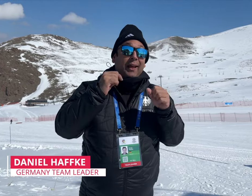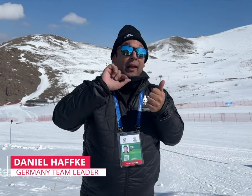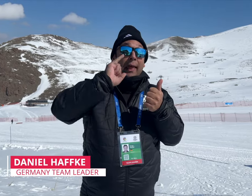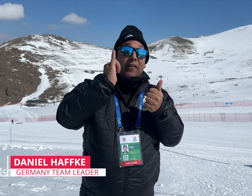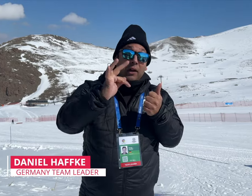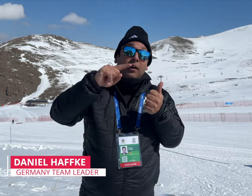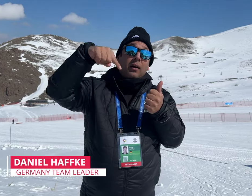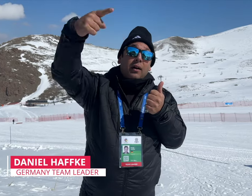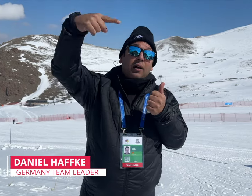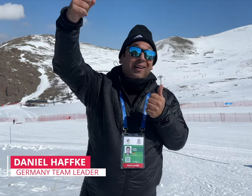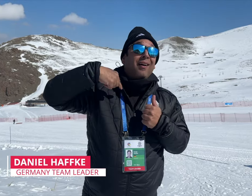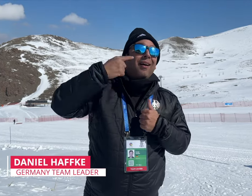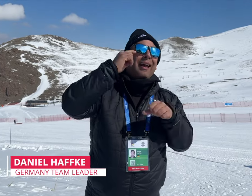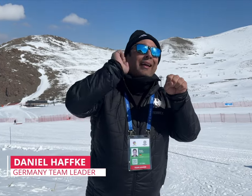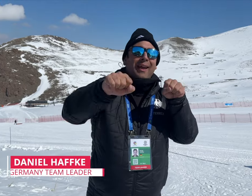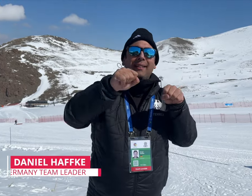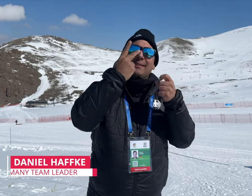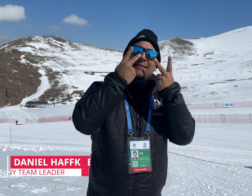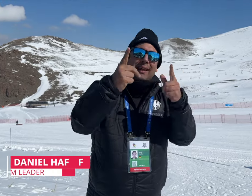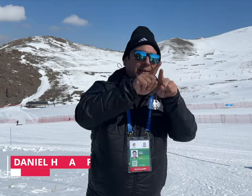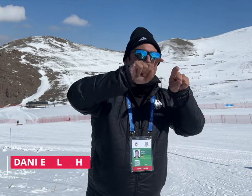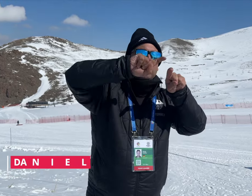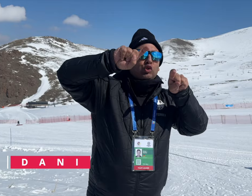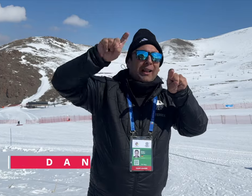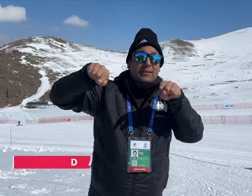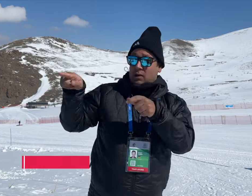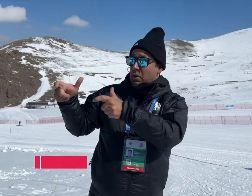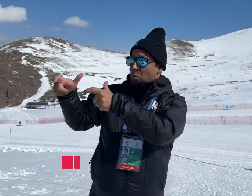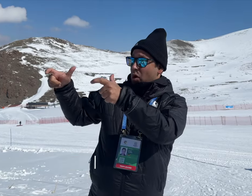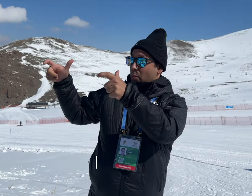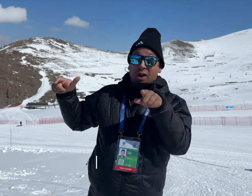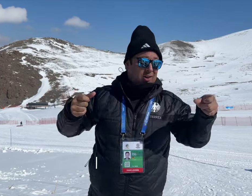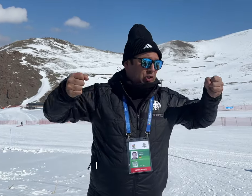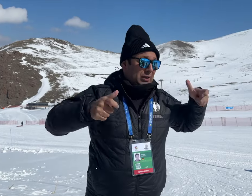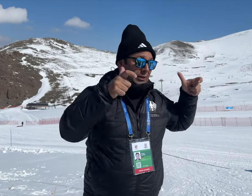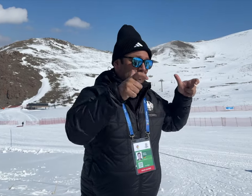tell. We will have to wait and see how it goes in future Winter Deaflympic games. If futsal becomes more popular than alpine skiing, meaning more participants for futsal and less ones for alpine